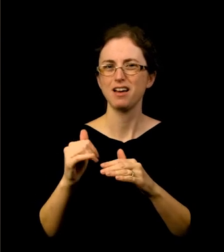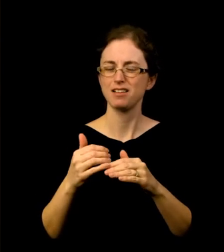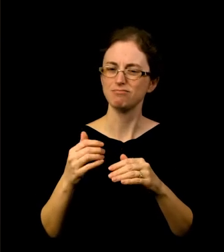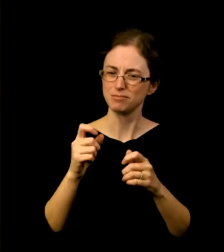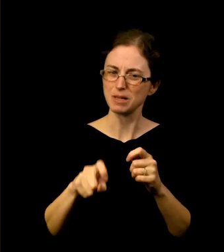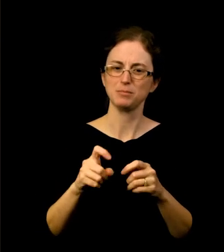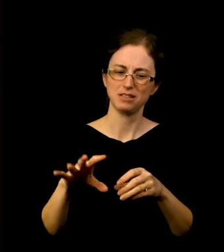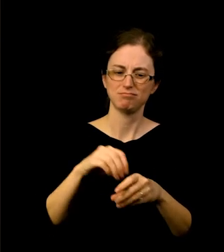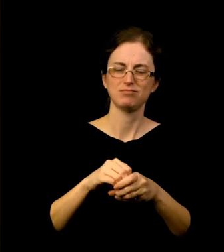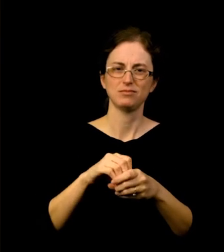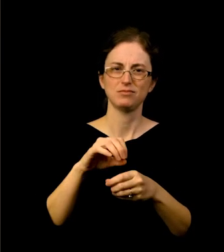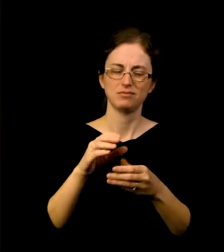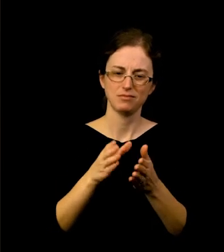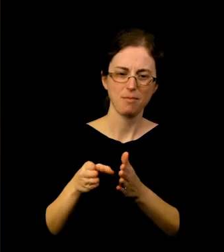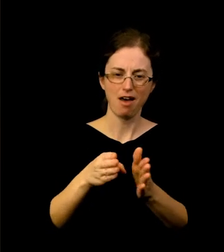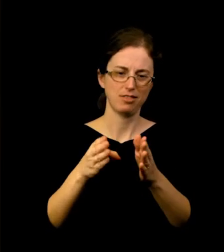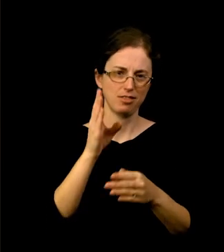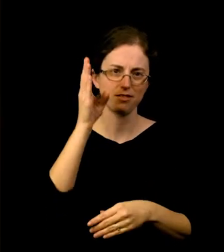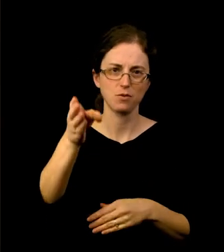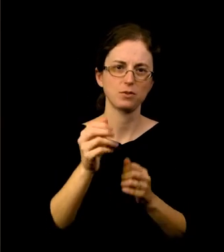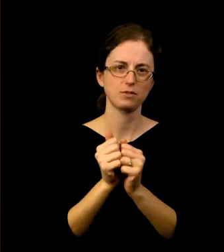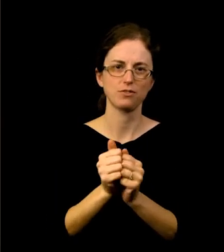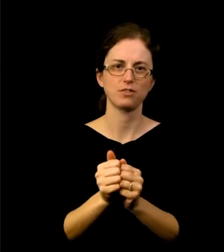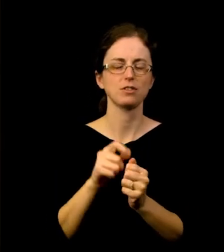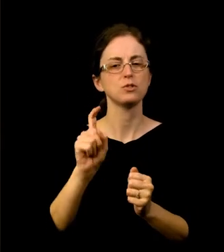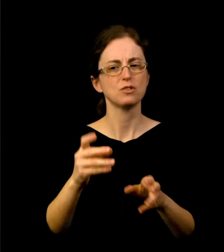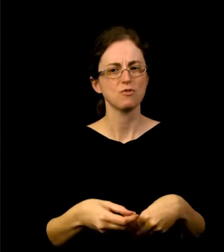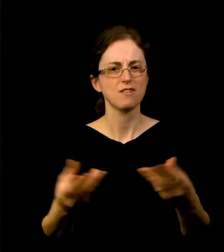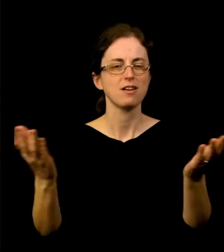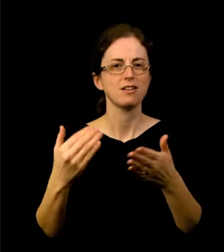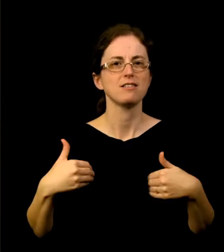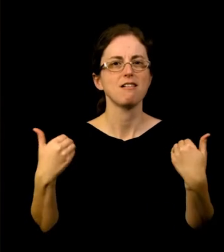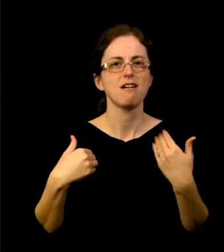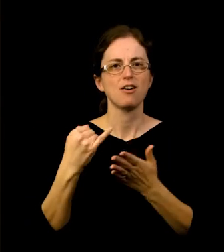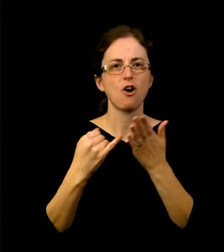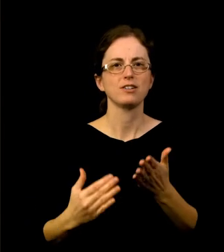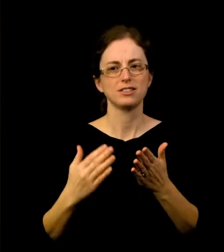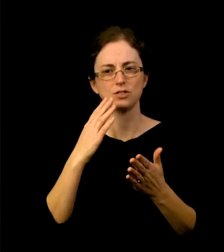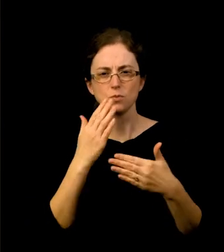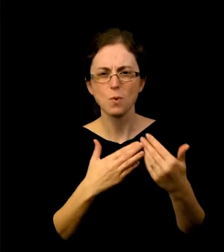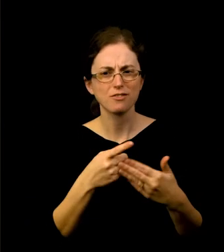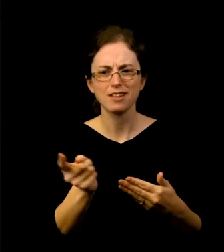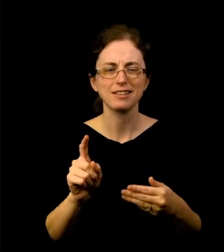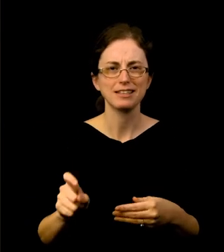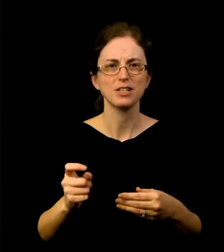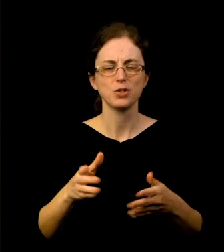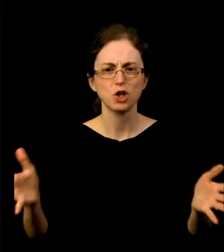We should be providing young artists with the resources they need and encouraging them to look within in their community for inspiration.